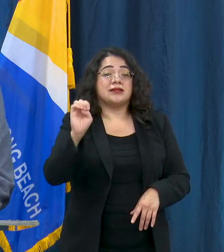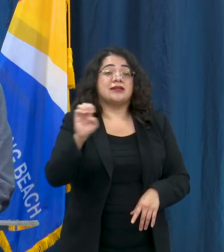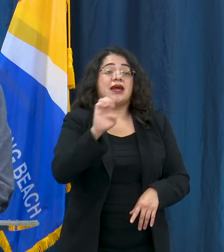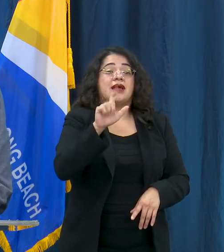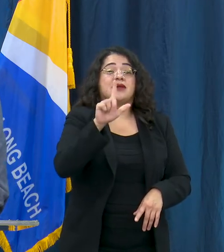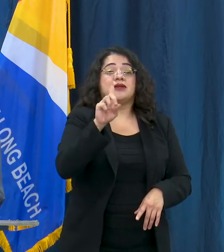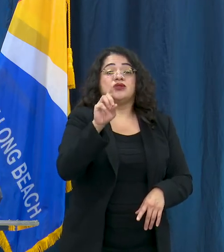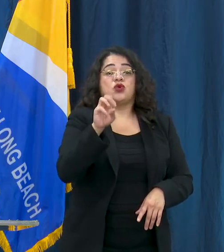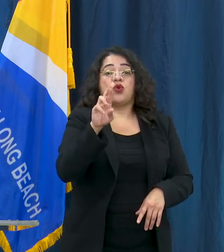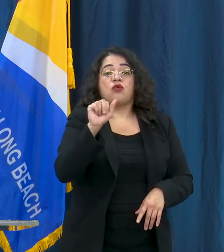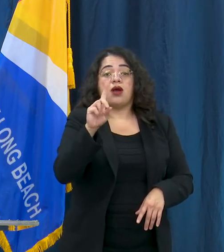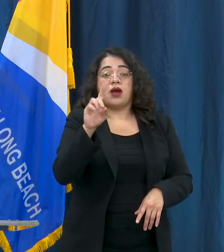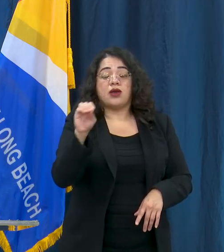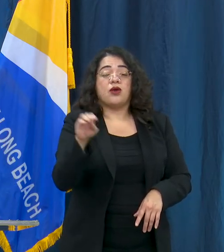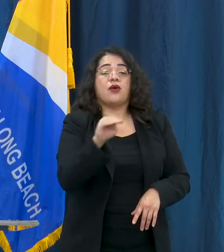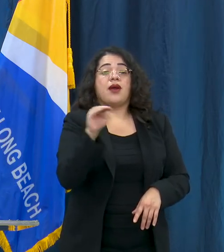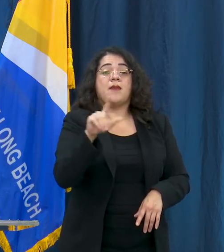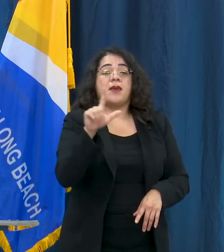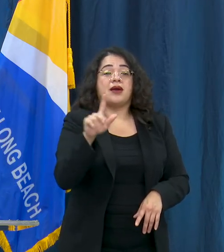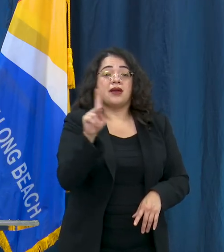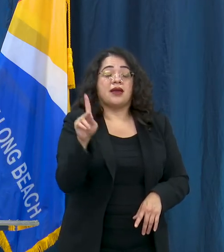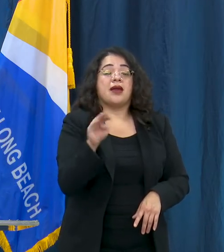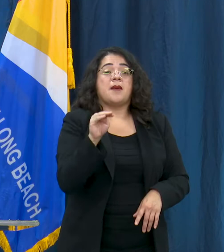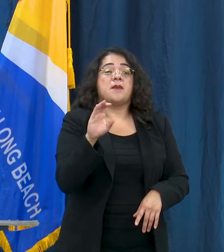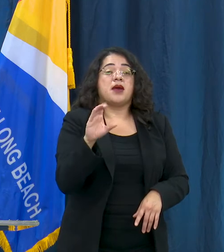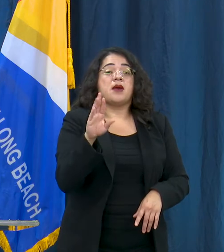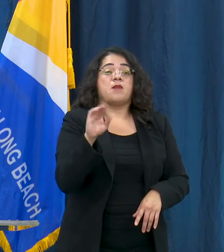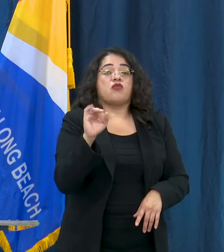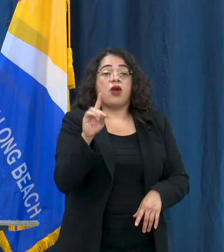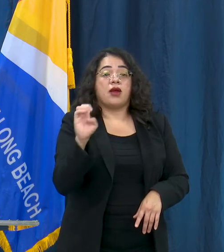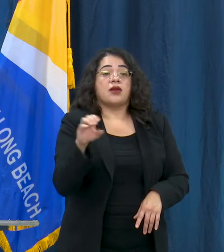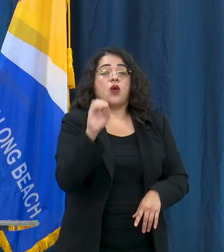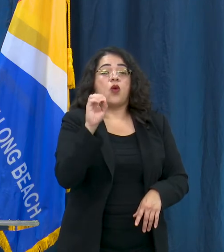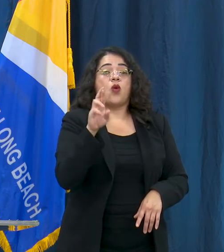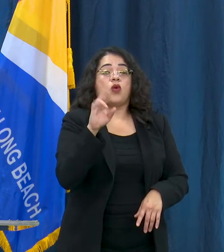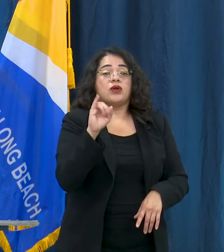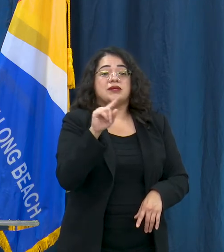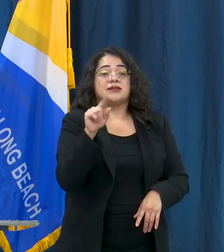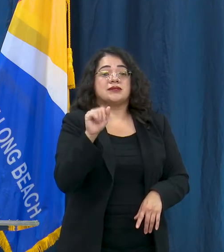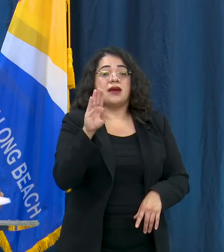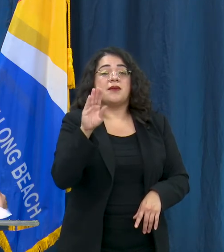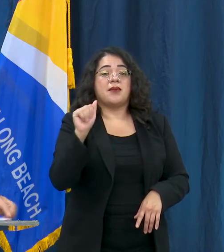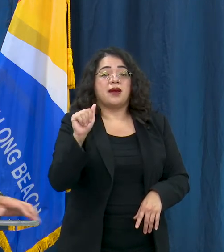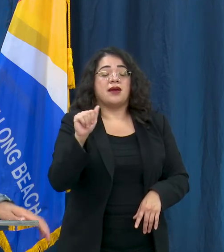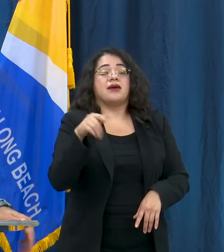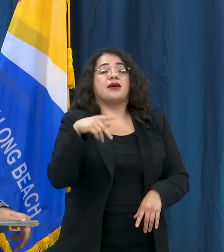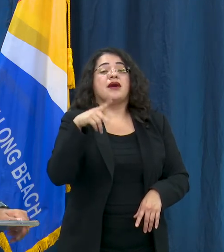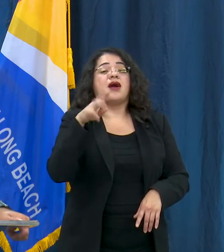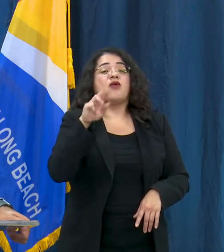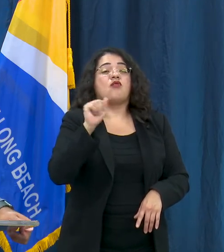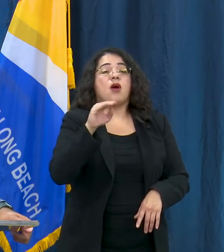Houghton, MLK, McBride, Orizaba, Pan Am Park, Ramona,